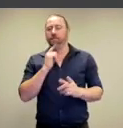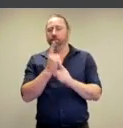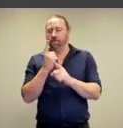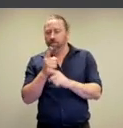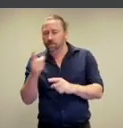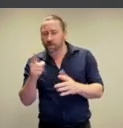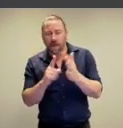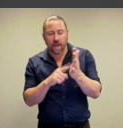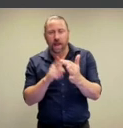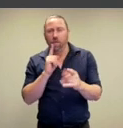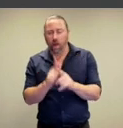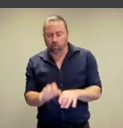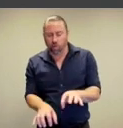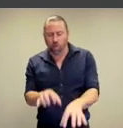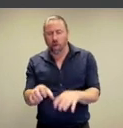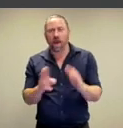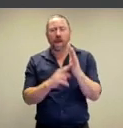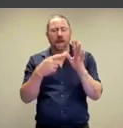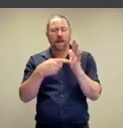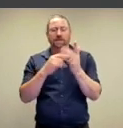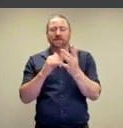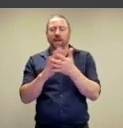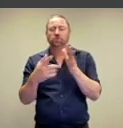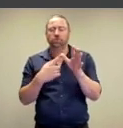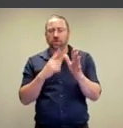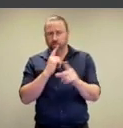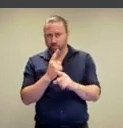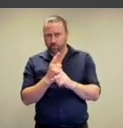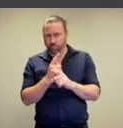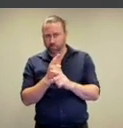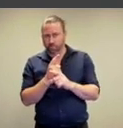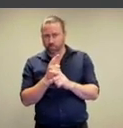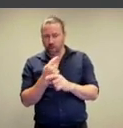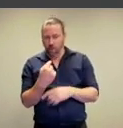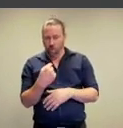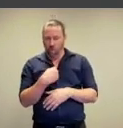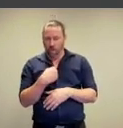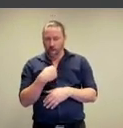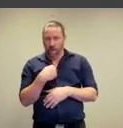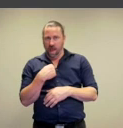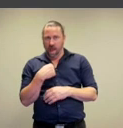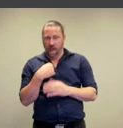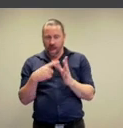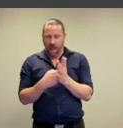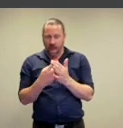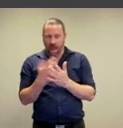We've got another crawler here from El